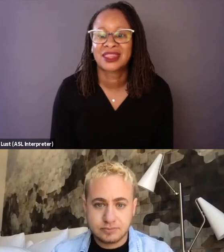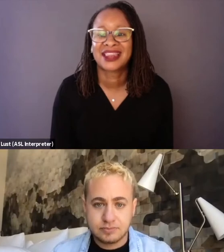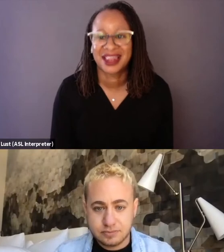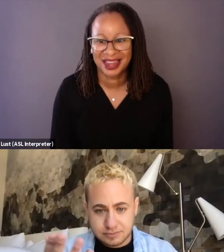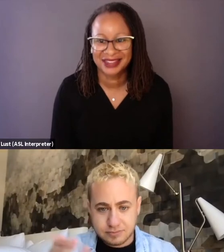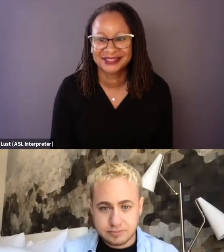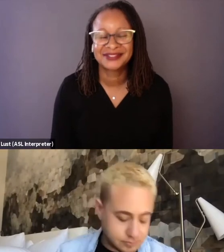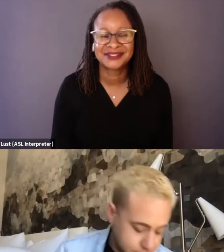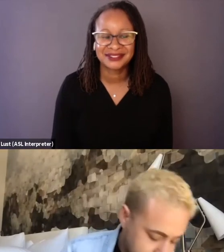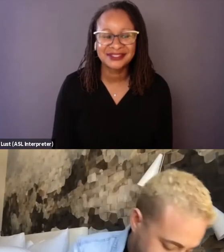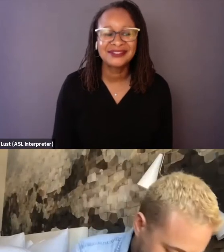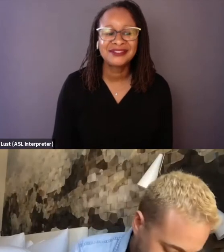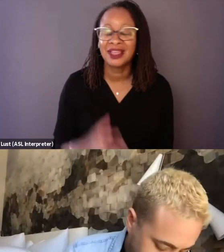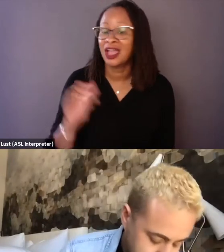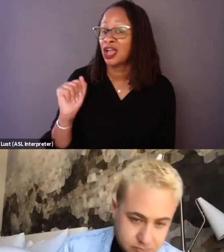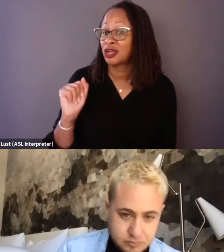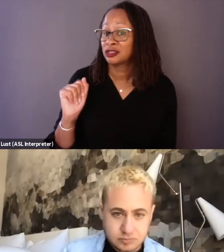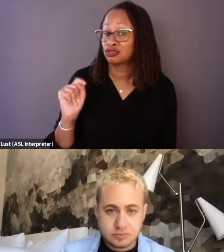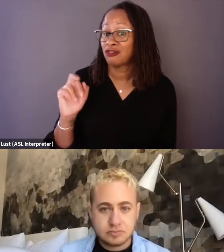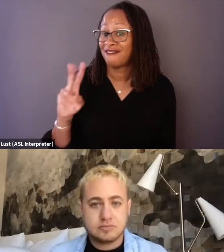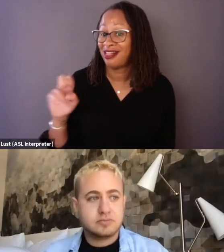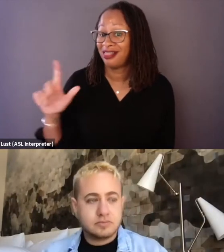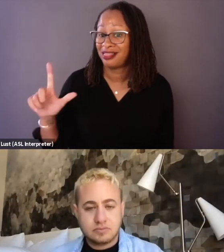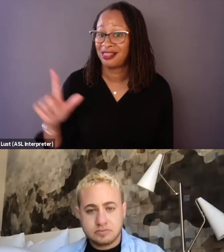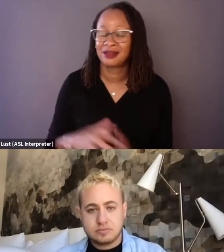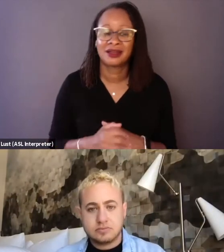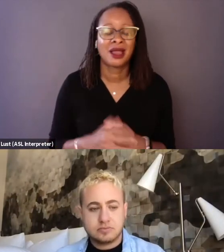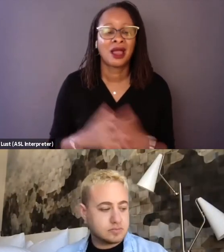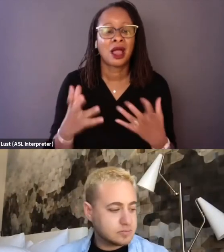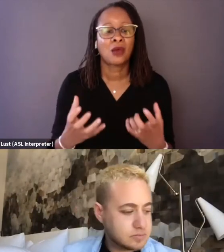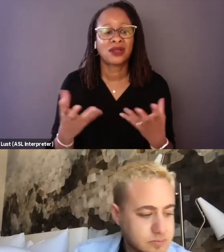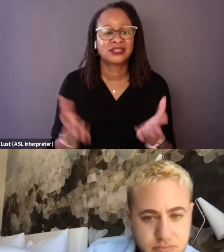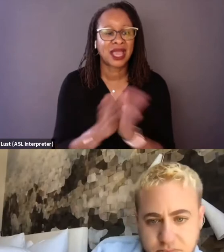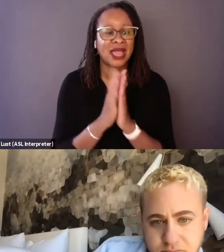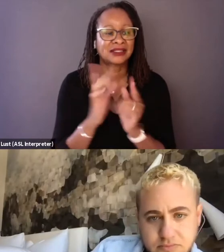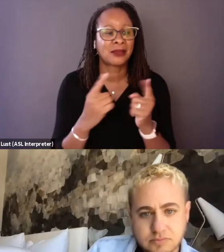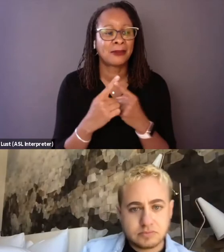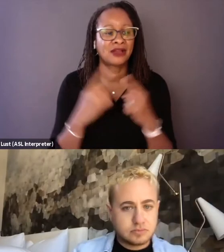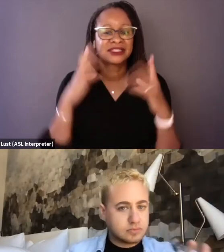To that point I wanted to ask about the decision to